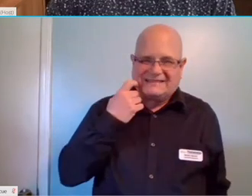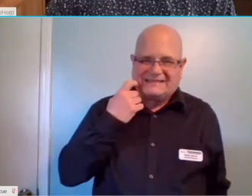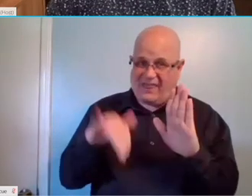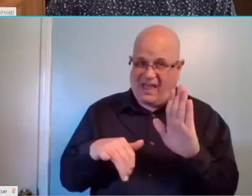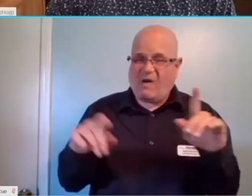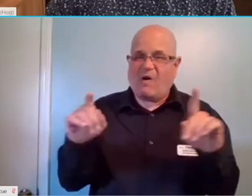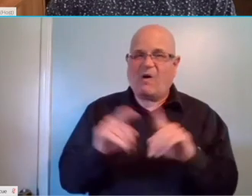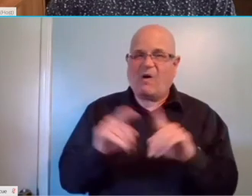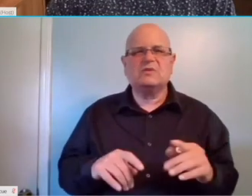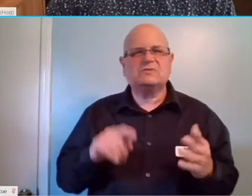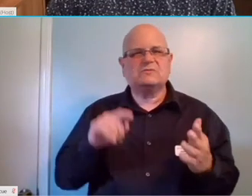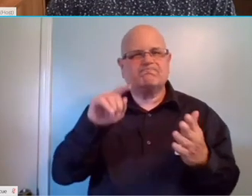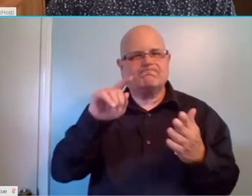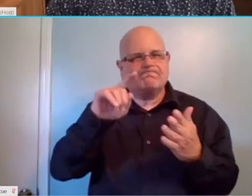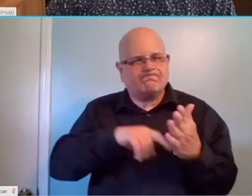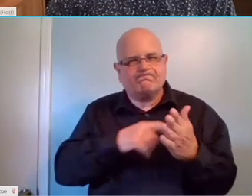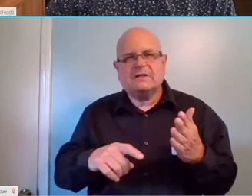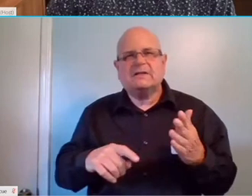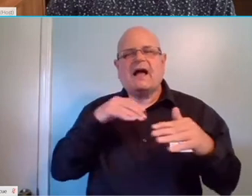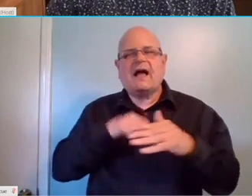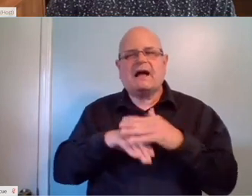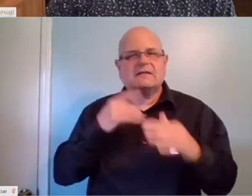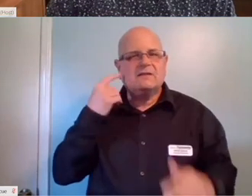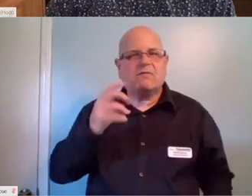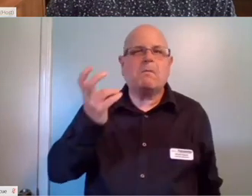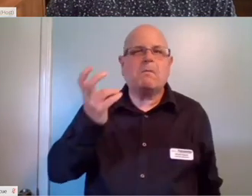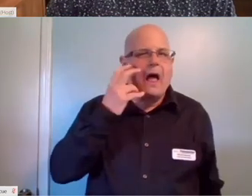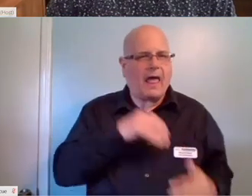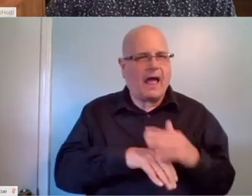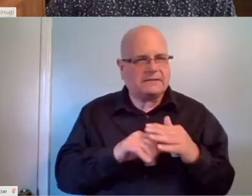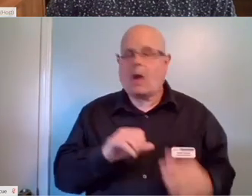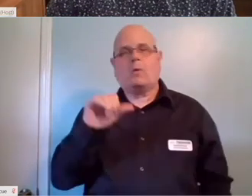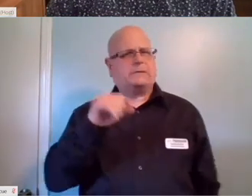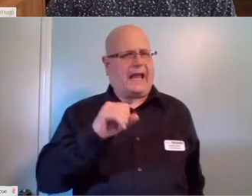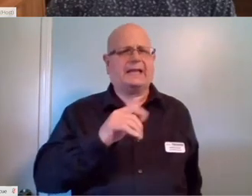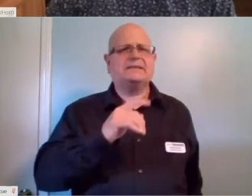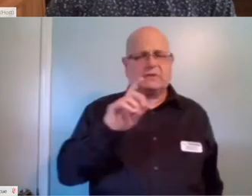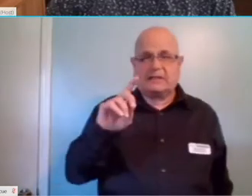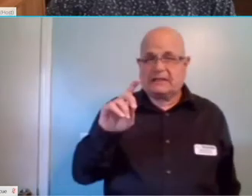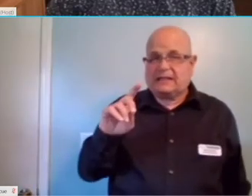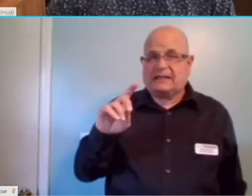review any games for blind accessibility? Yes.